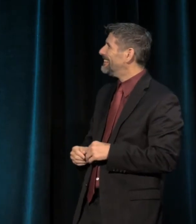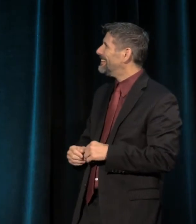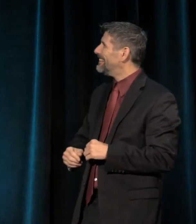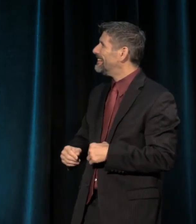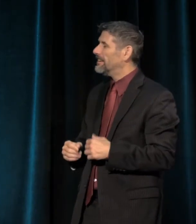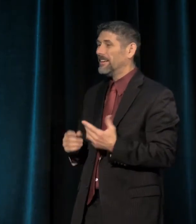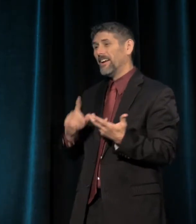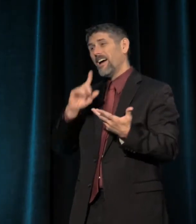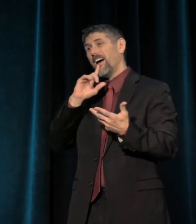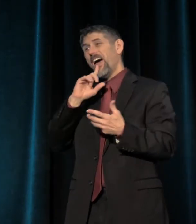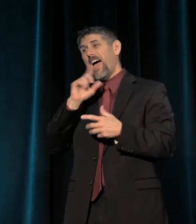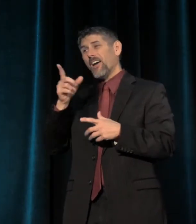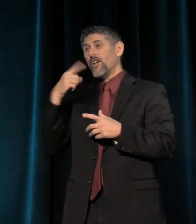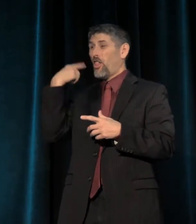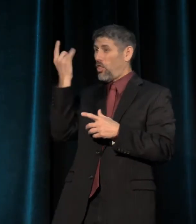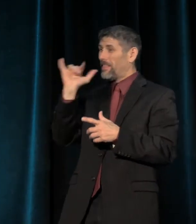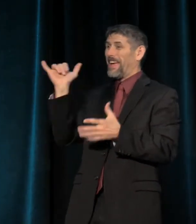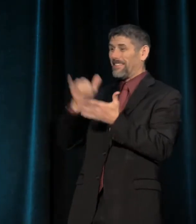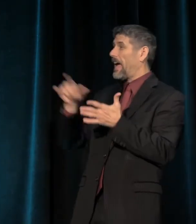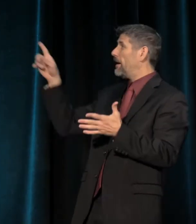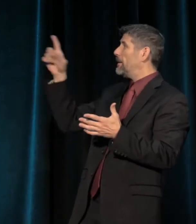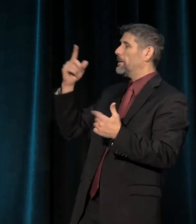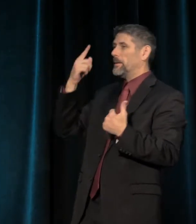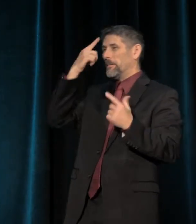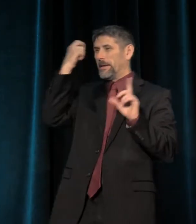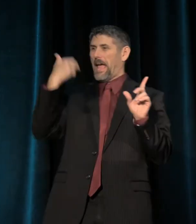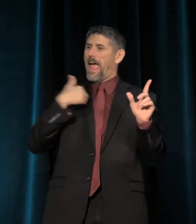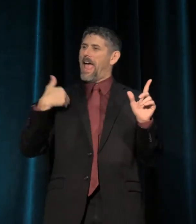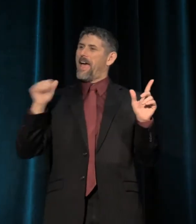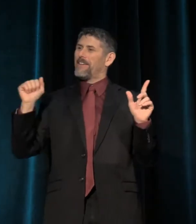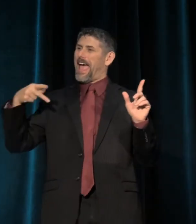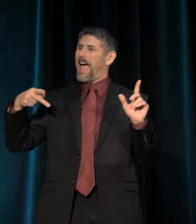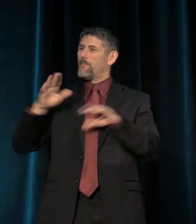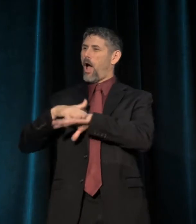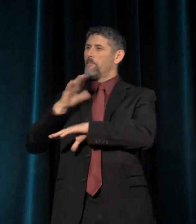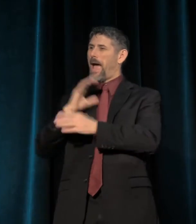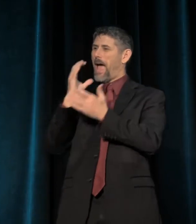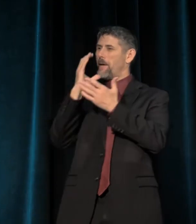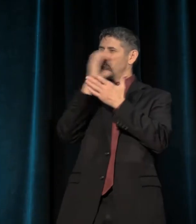I actually love this. It looks like that because I have an app on my computer browser that renders